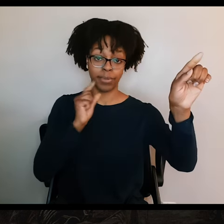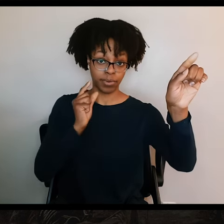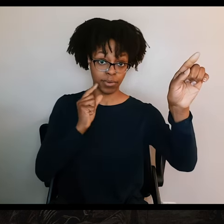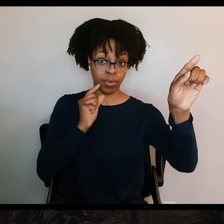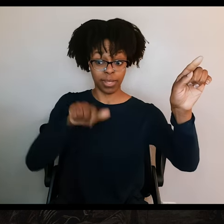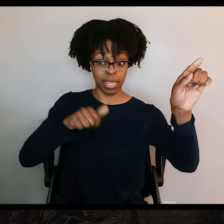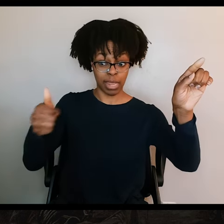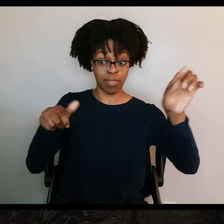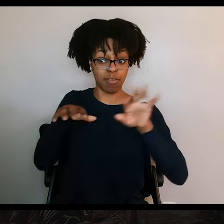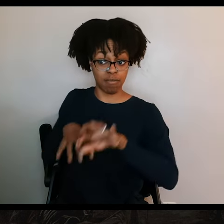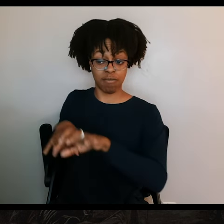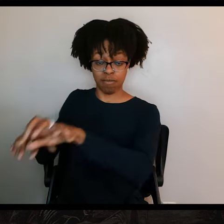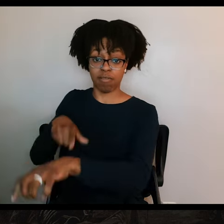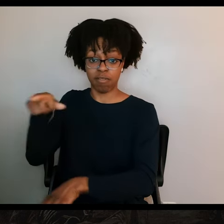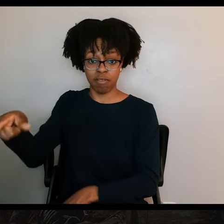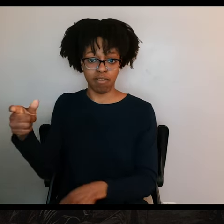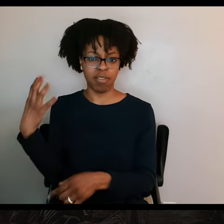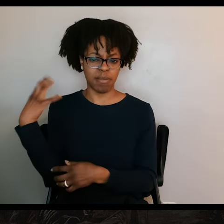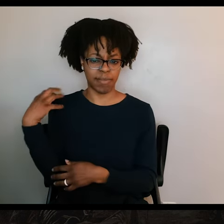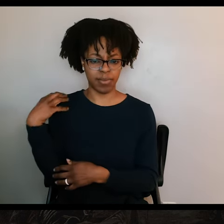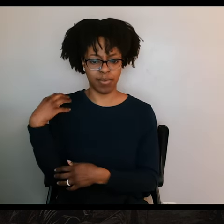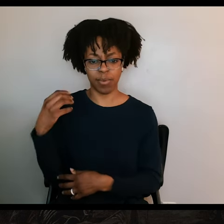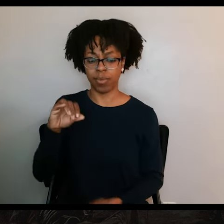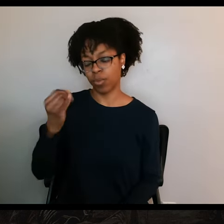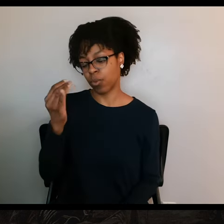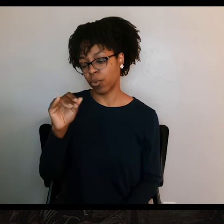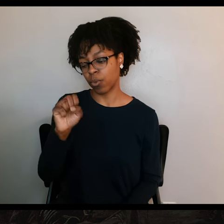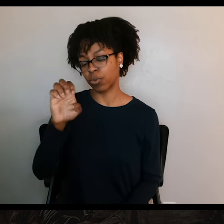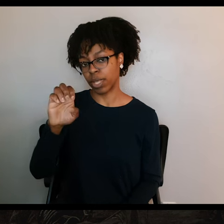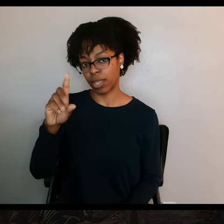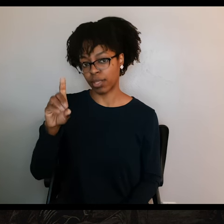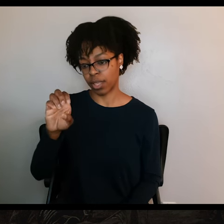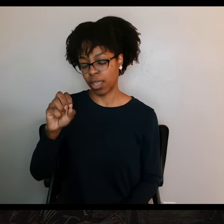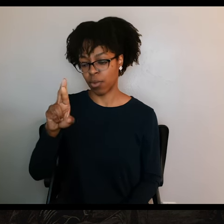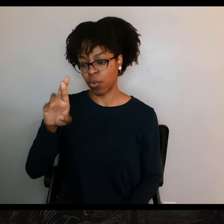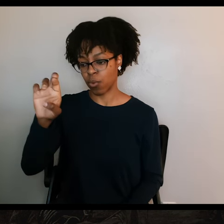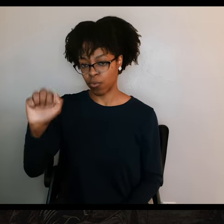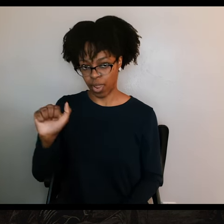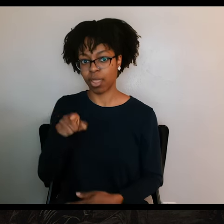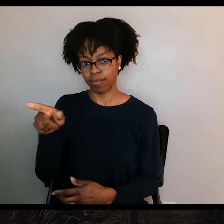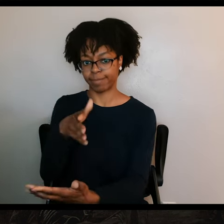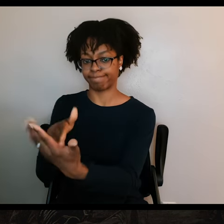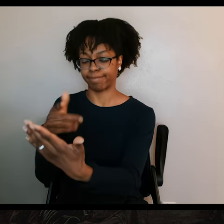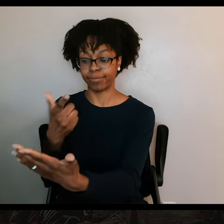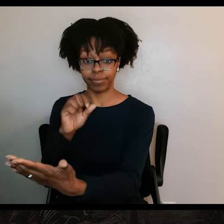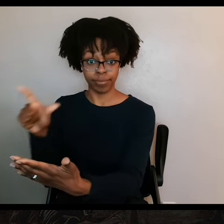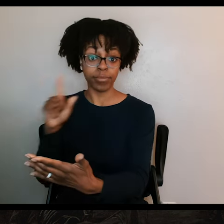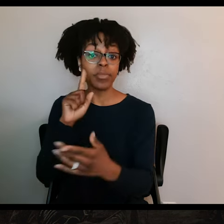commanded by a man named General Joseph de Urrea, that would go toward Goliad. The idea was that once both San Antonio and Goliad